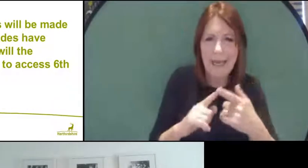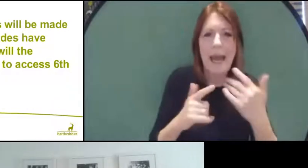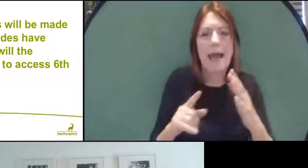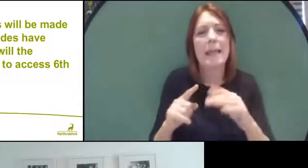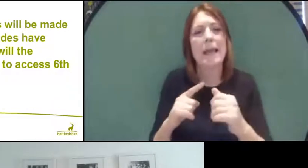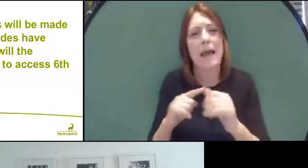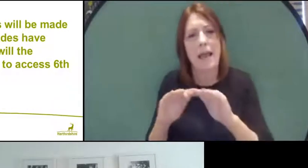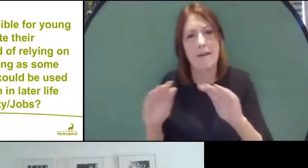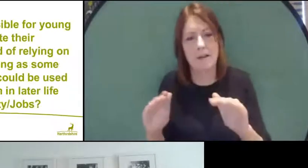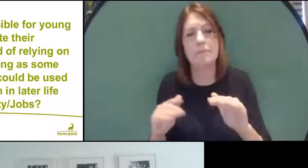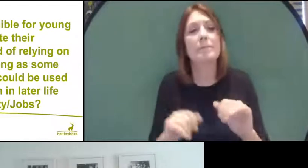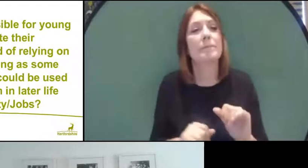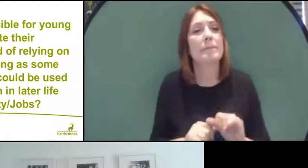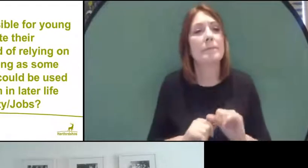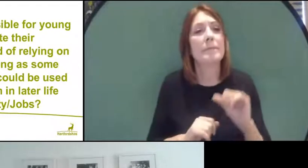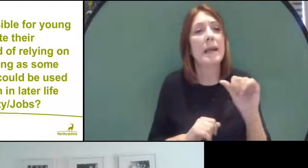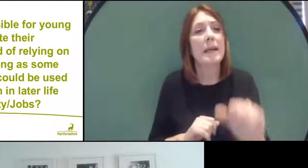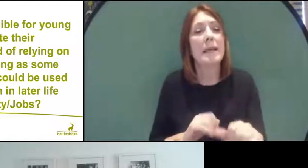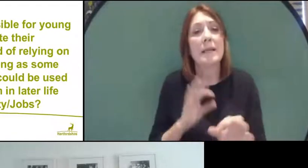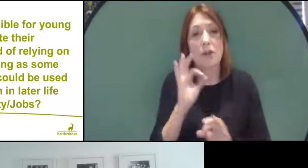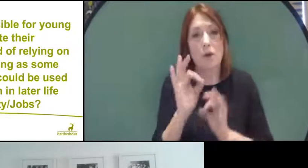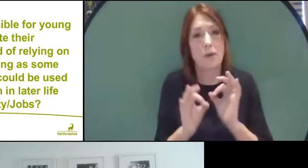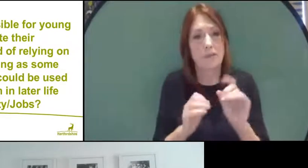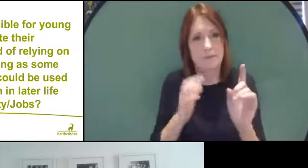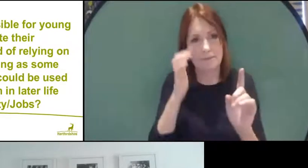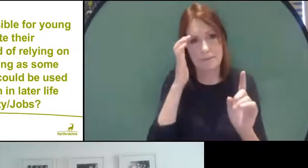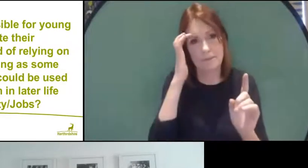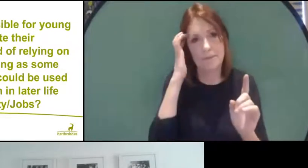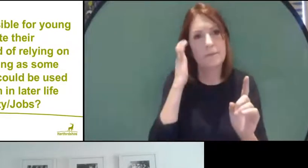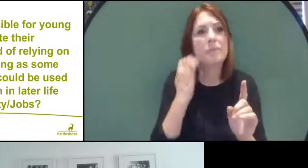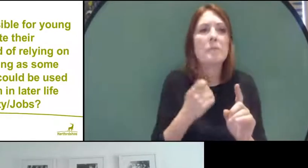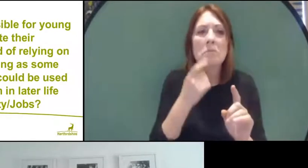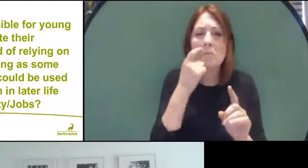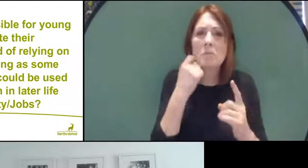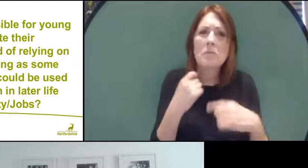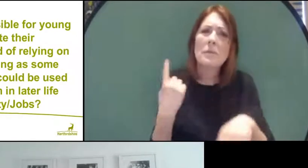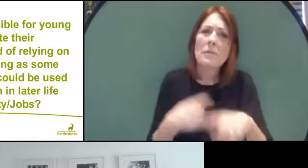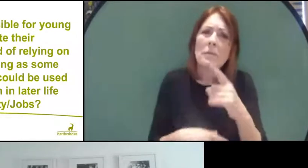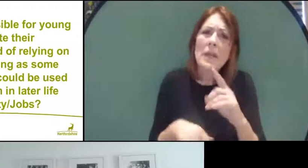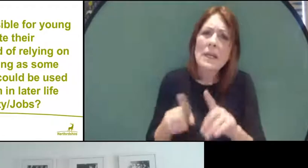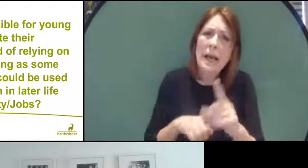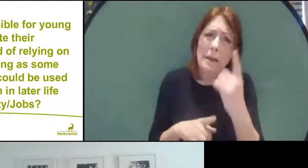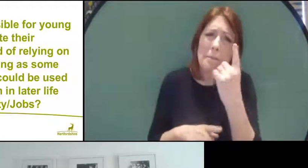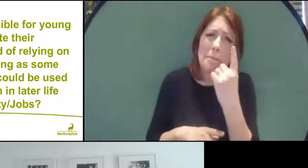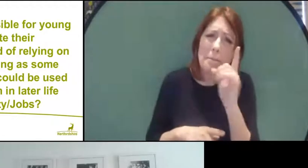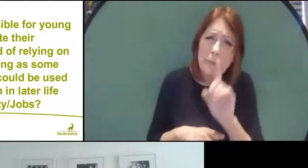that's me moving on quickly, so is it possible for young people to choose to complete their